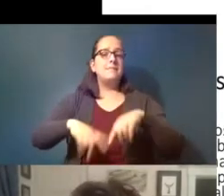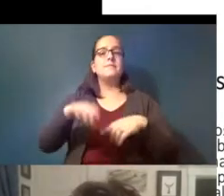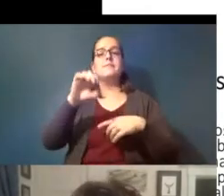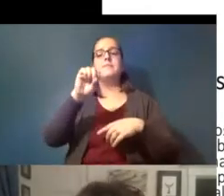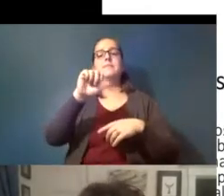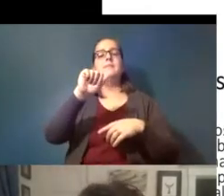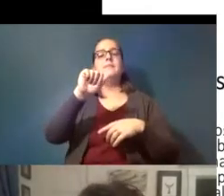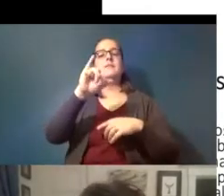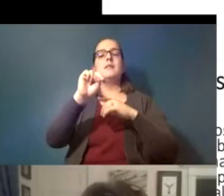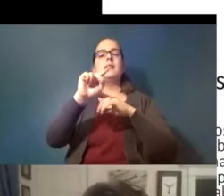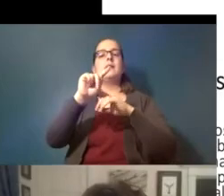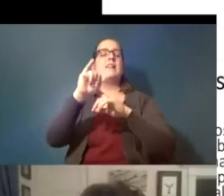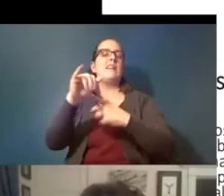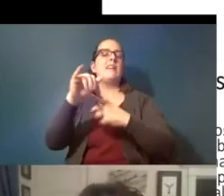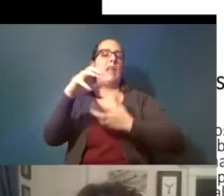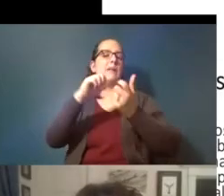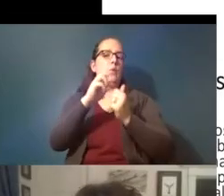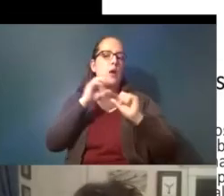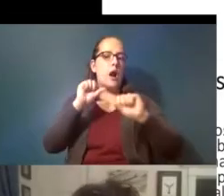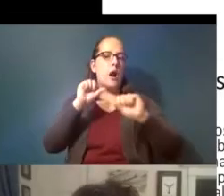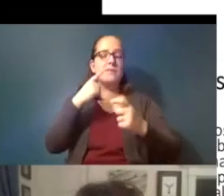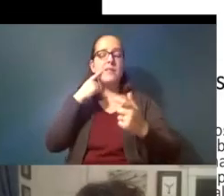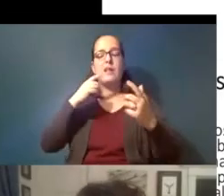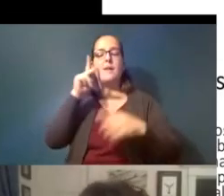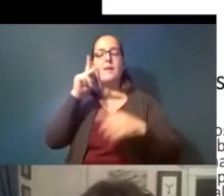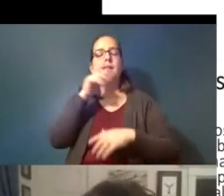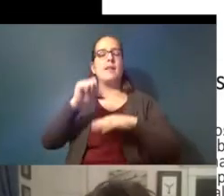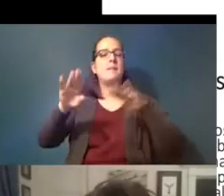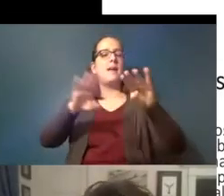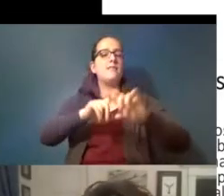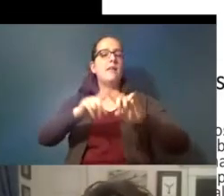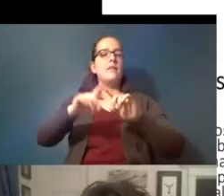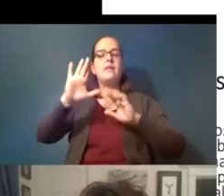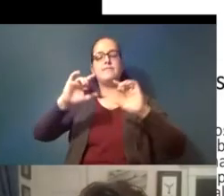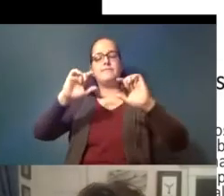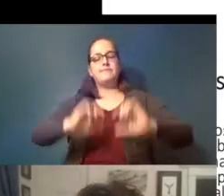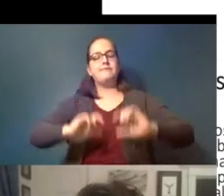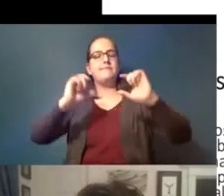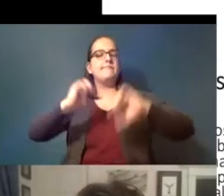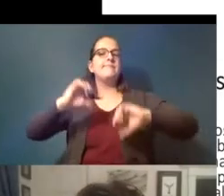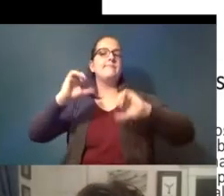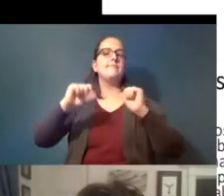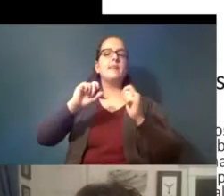because plastics can behave differently their density can change or they can stick together more